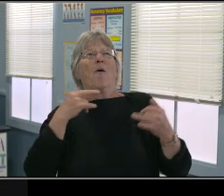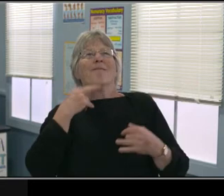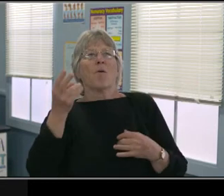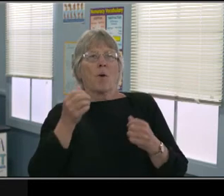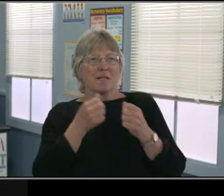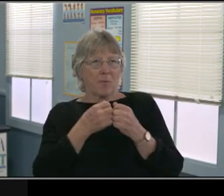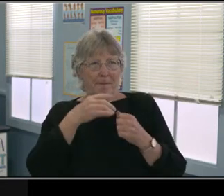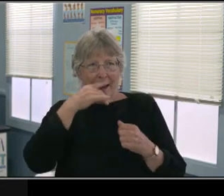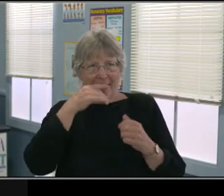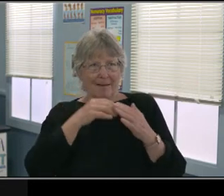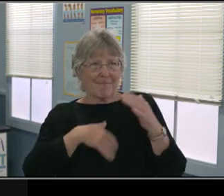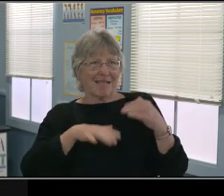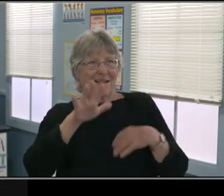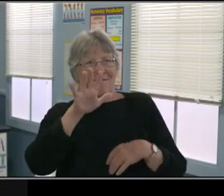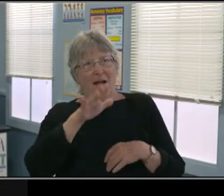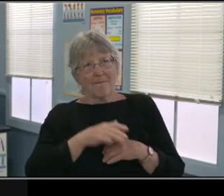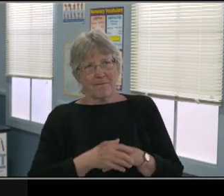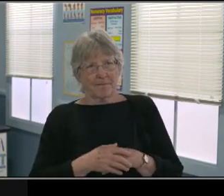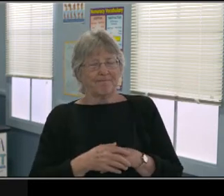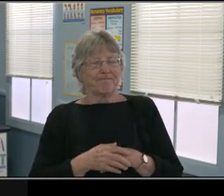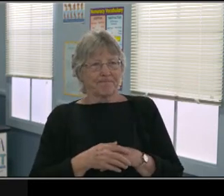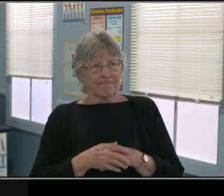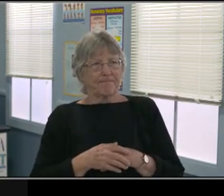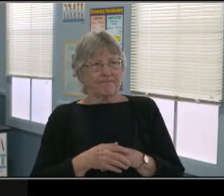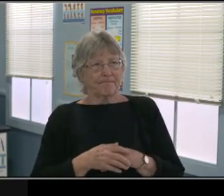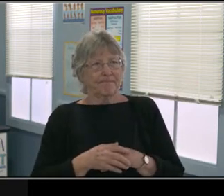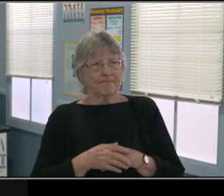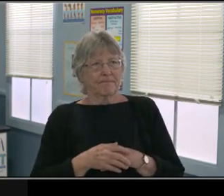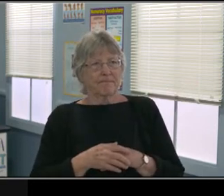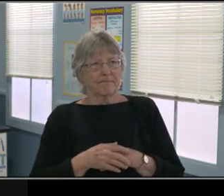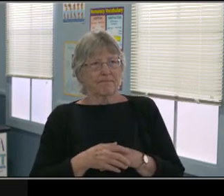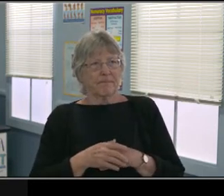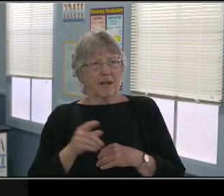Use logic when setting limits. Take time to cool off before deciding on a consequence.